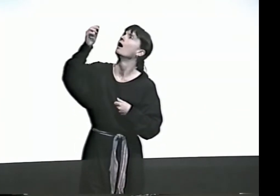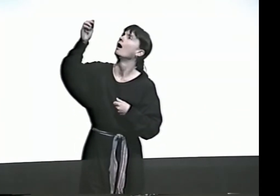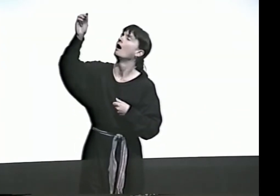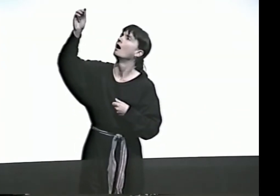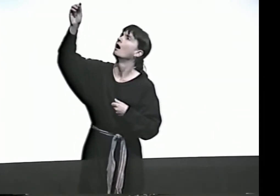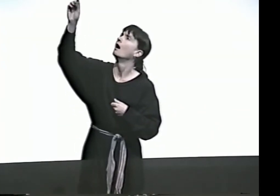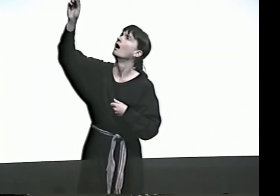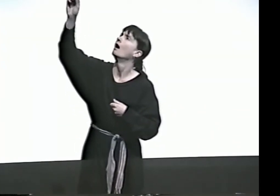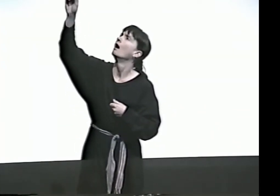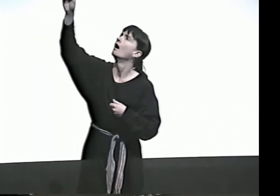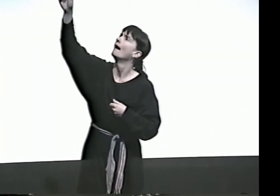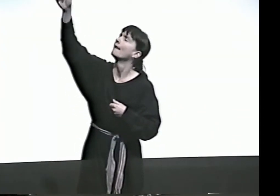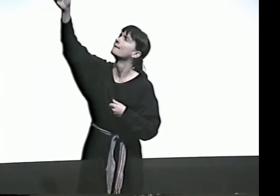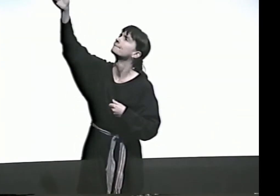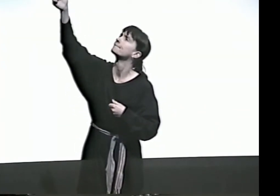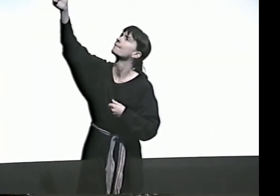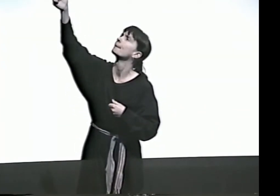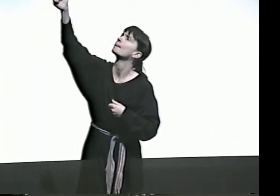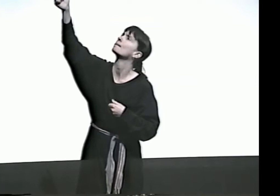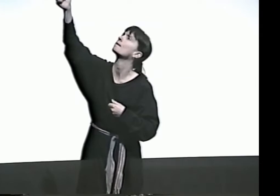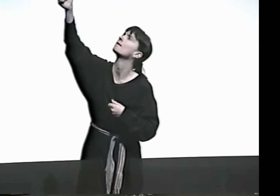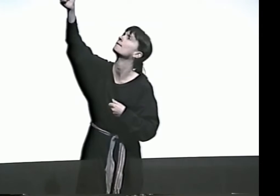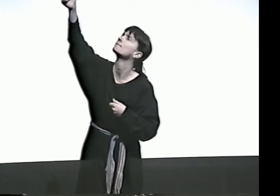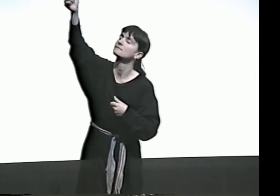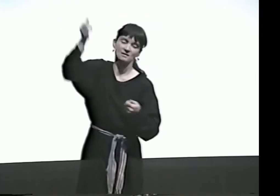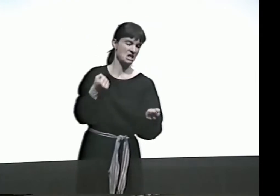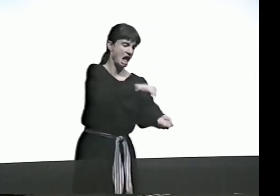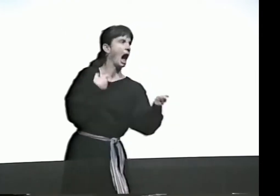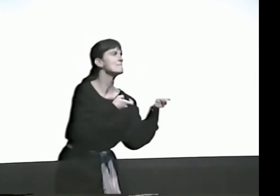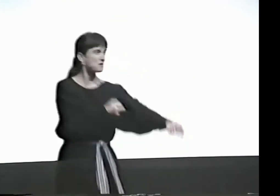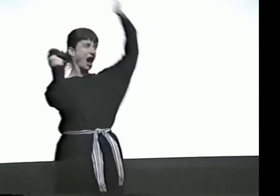INTO THE BARREL OF THE GUN.